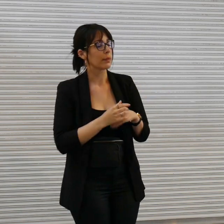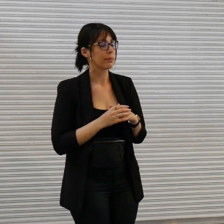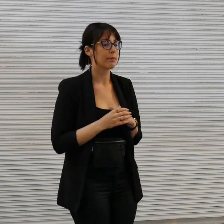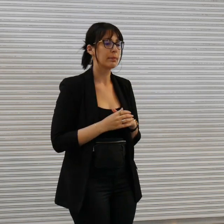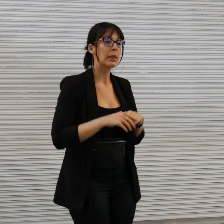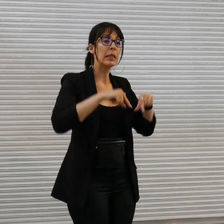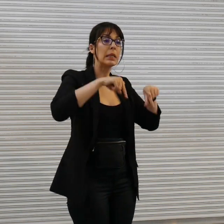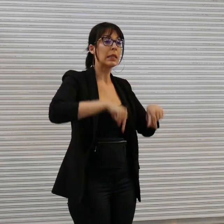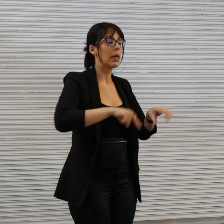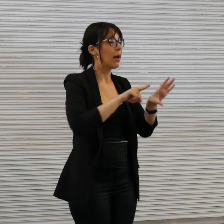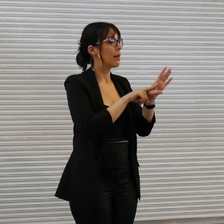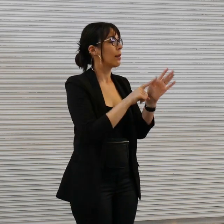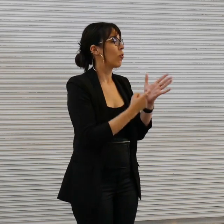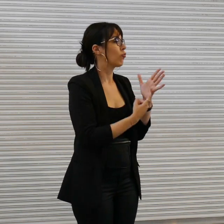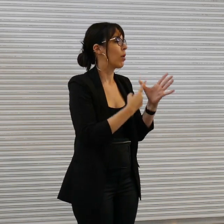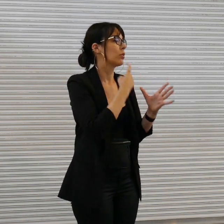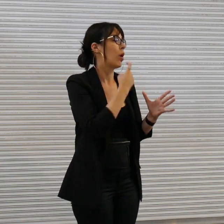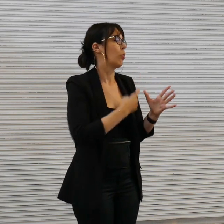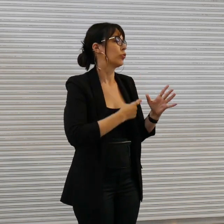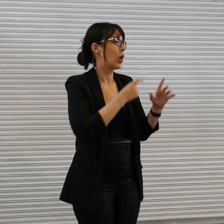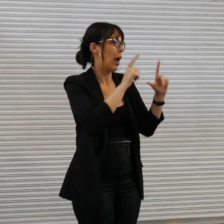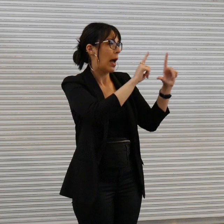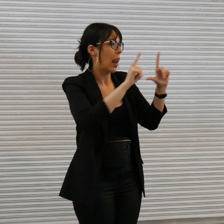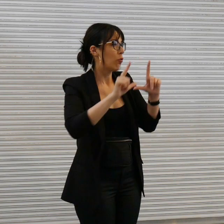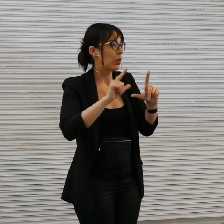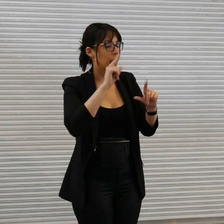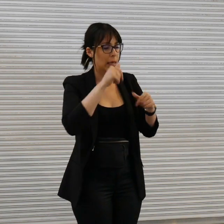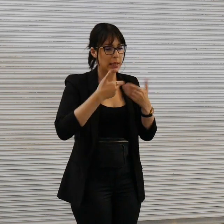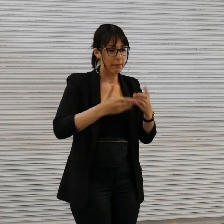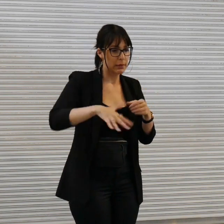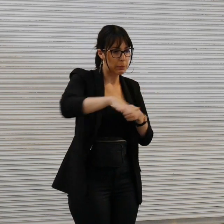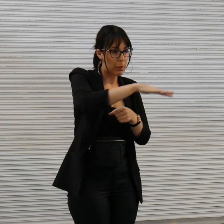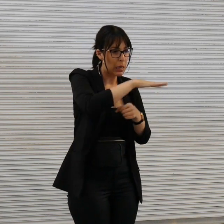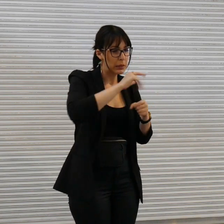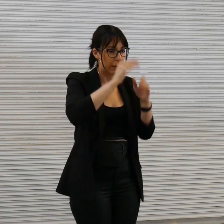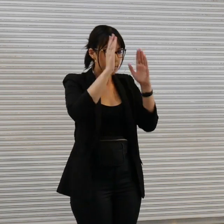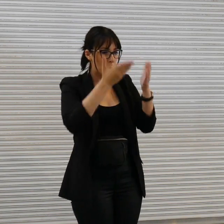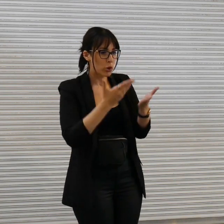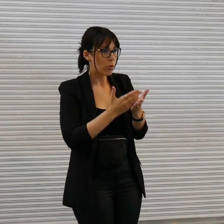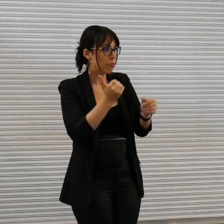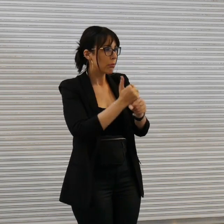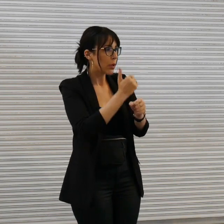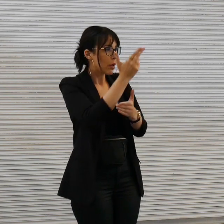Sculpture Gallery providing a particular focus to explore the development of art across sculpture